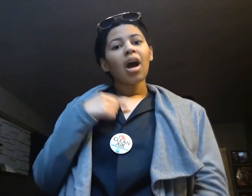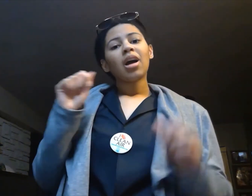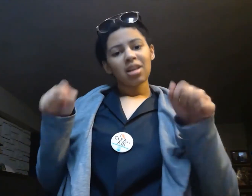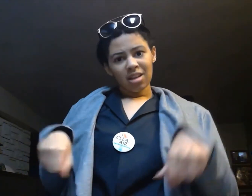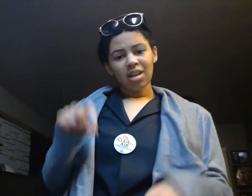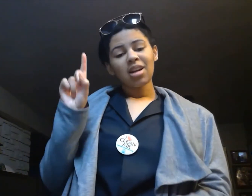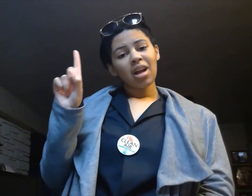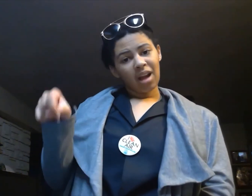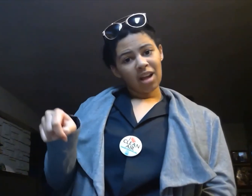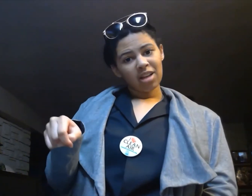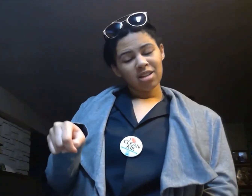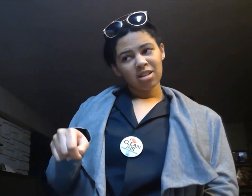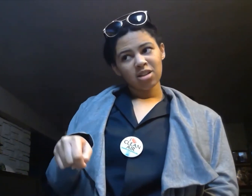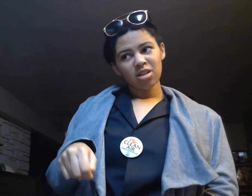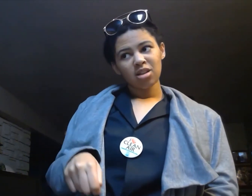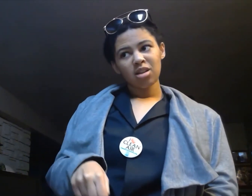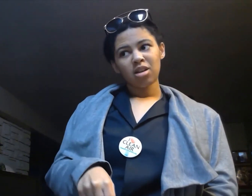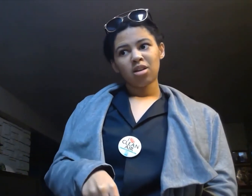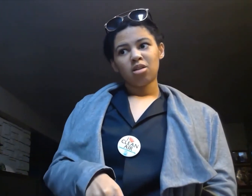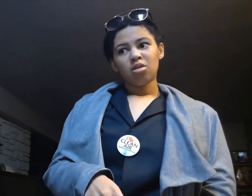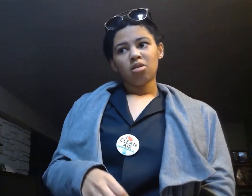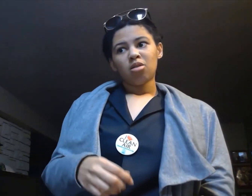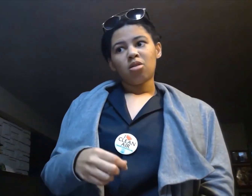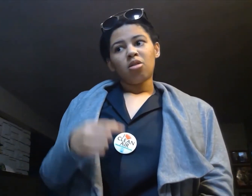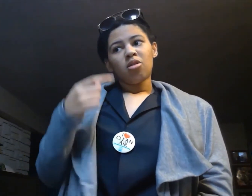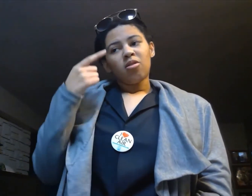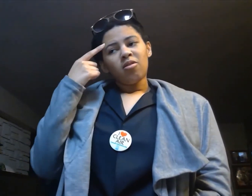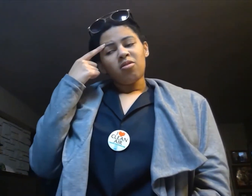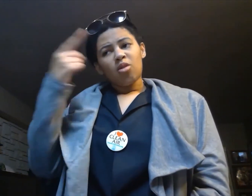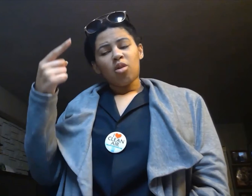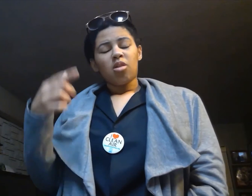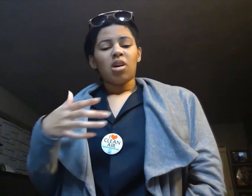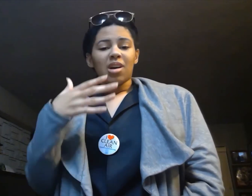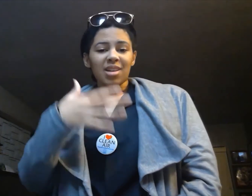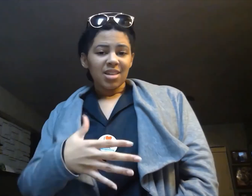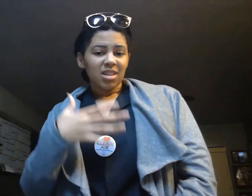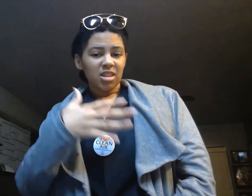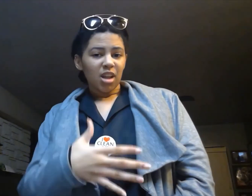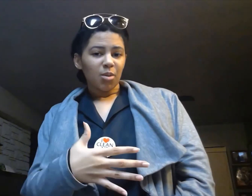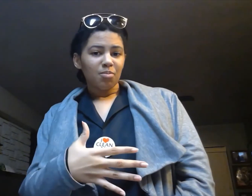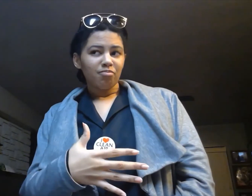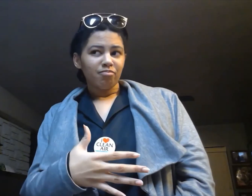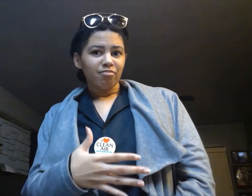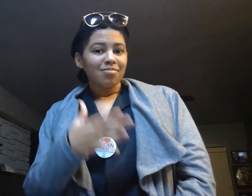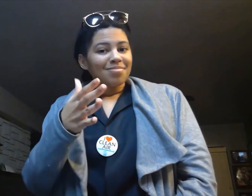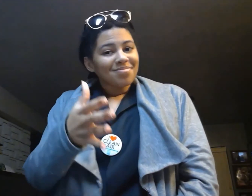Yes. I can ask for a handshake.